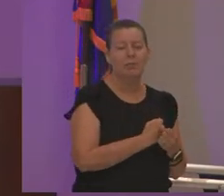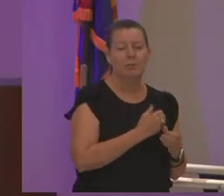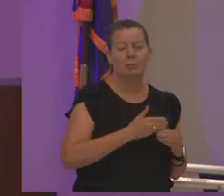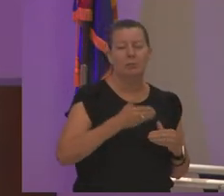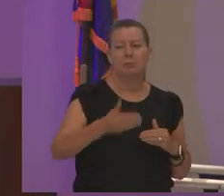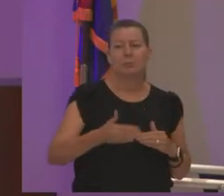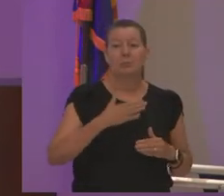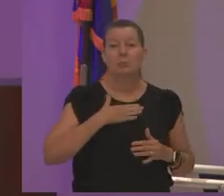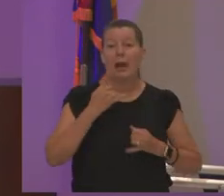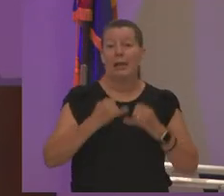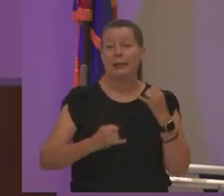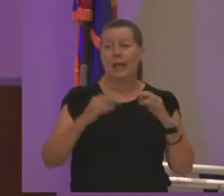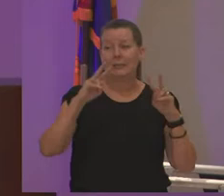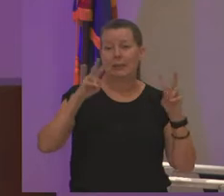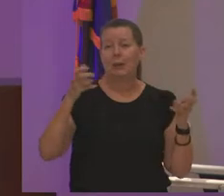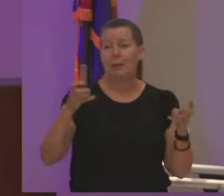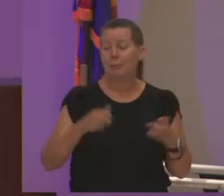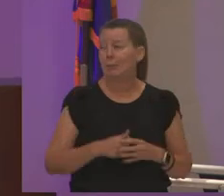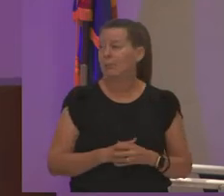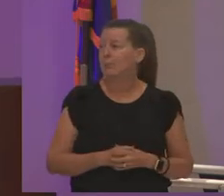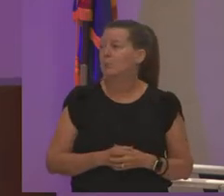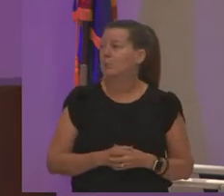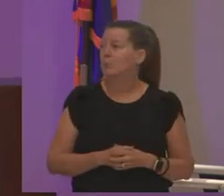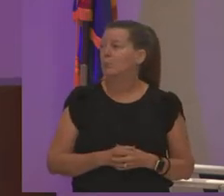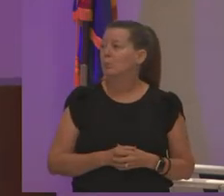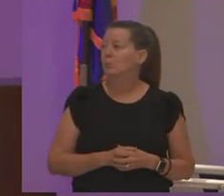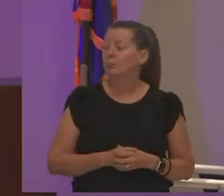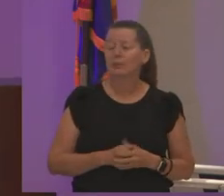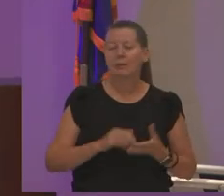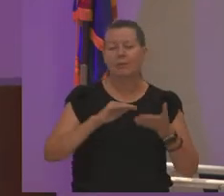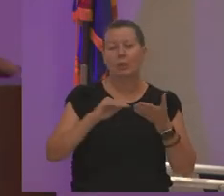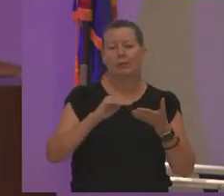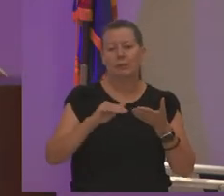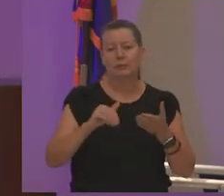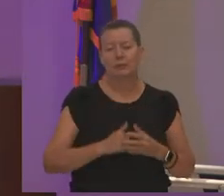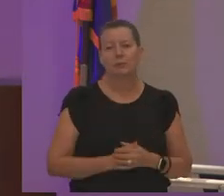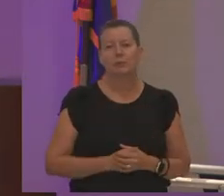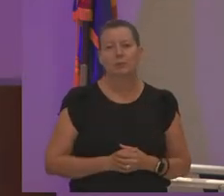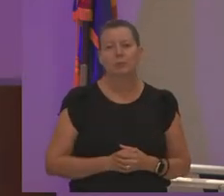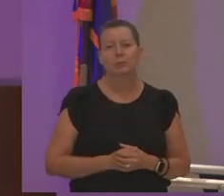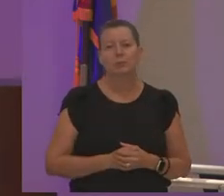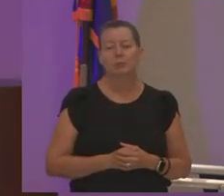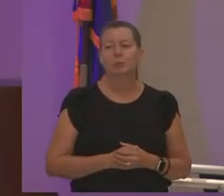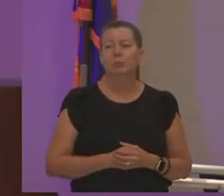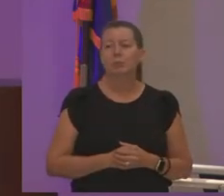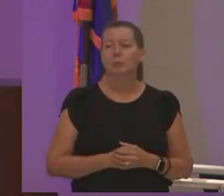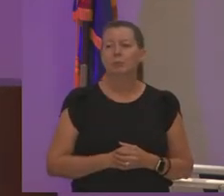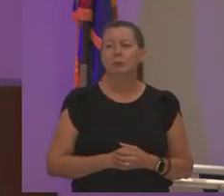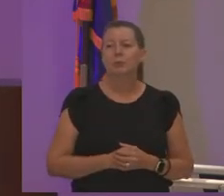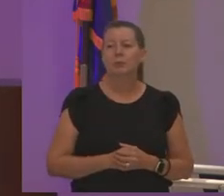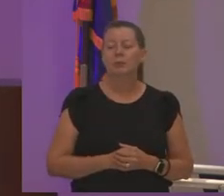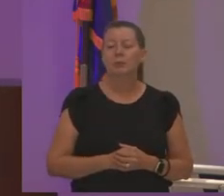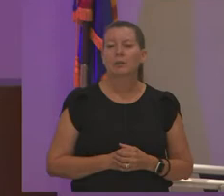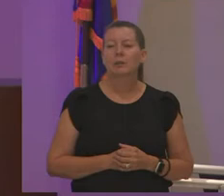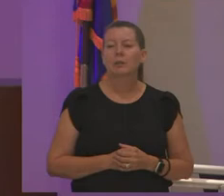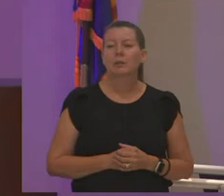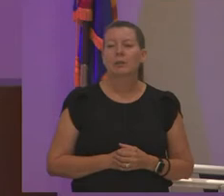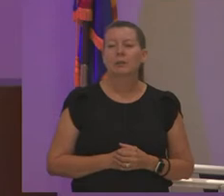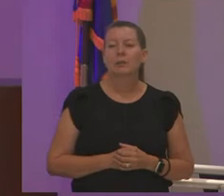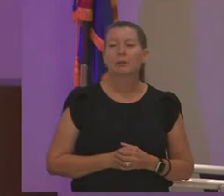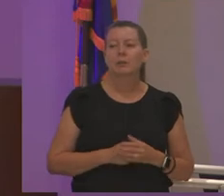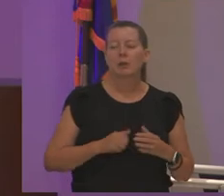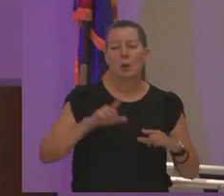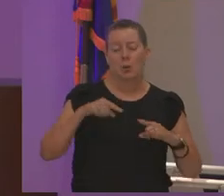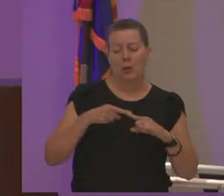my last theme which is forgiveness uh throughout uh when i was candidate robinson and throughout